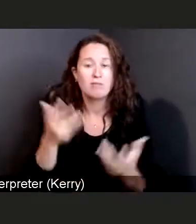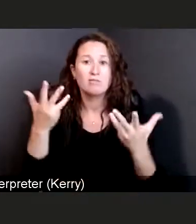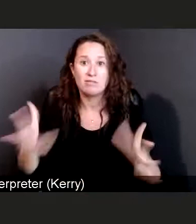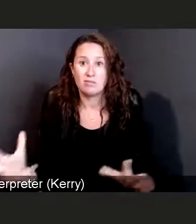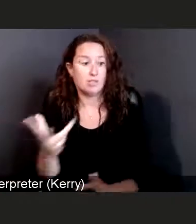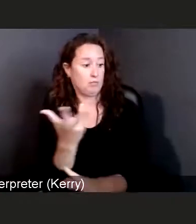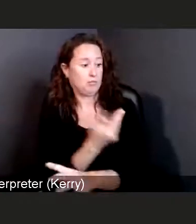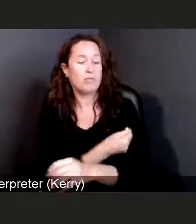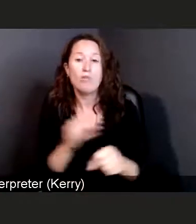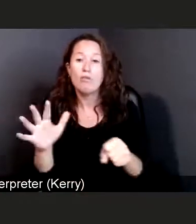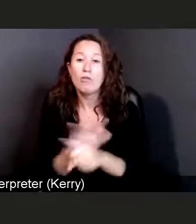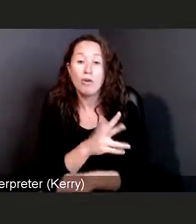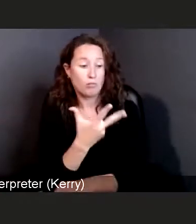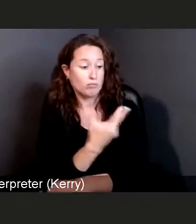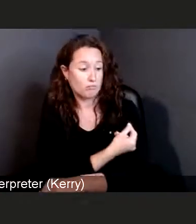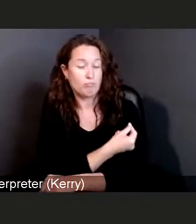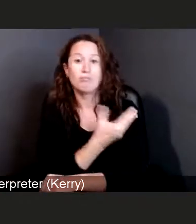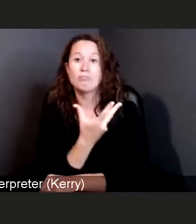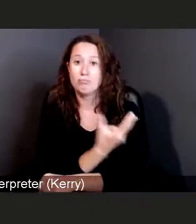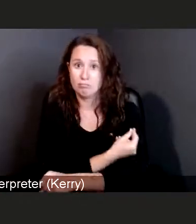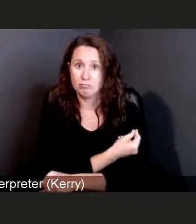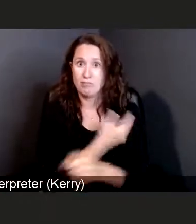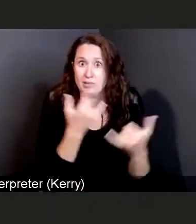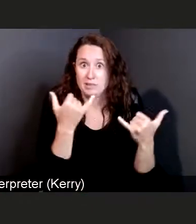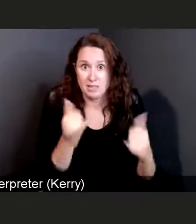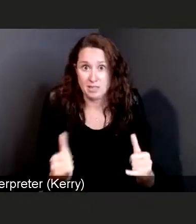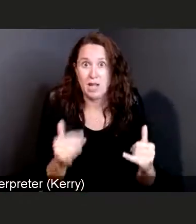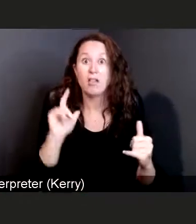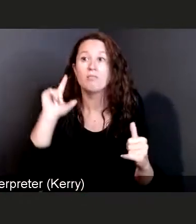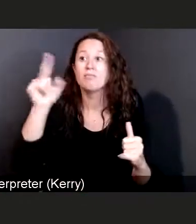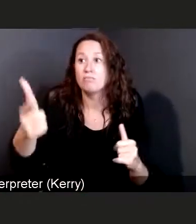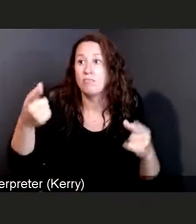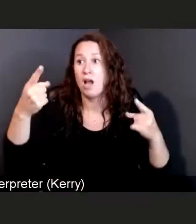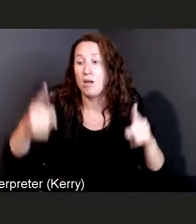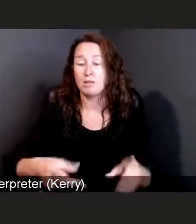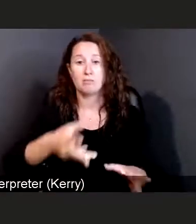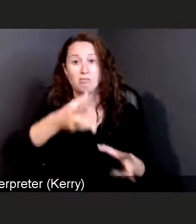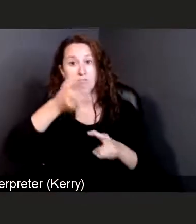and still contract COVID-19 these vaccines significantly,